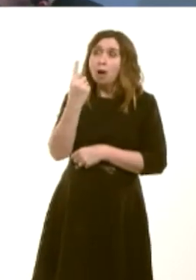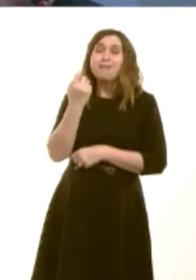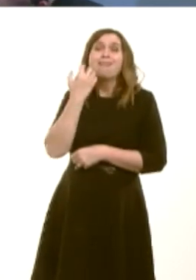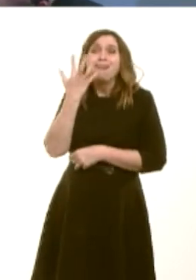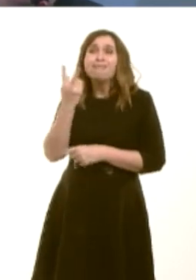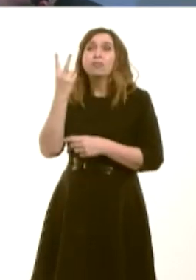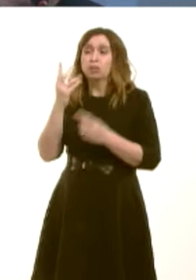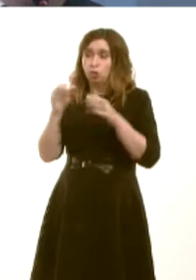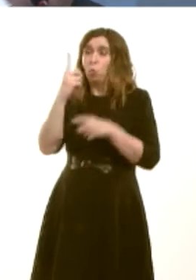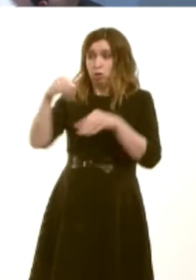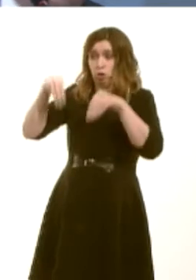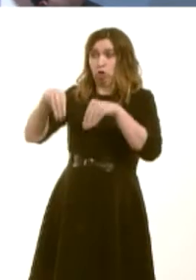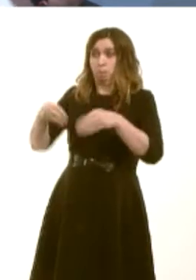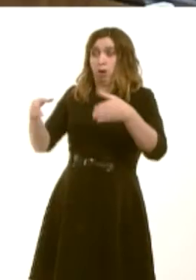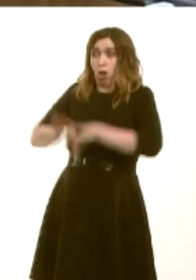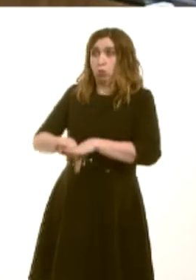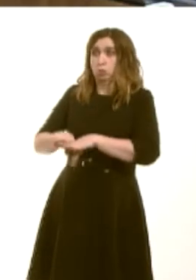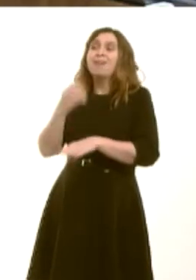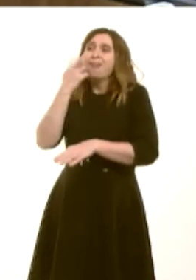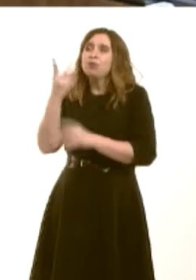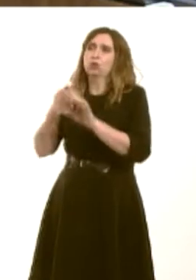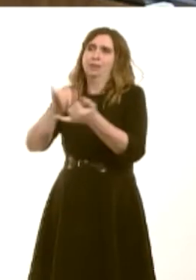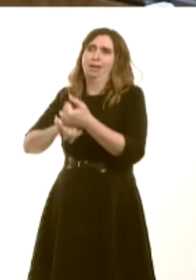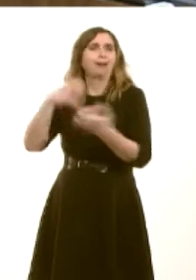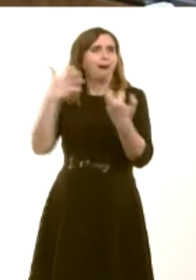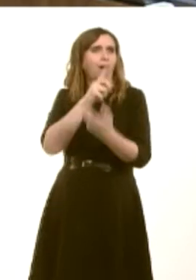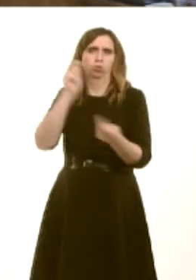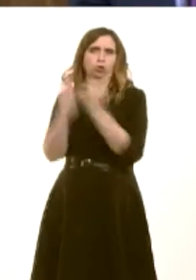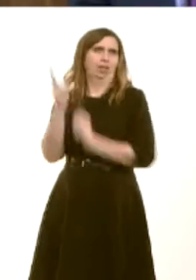day is closing on our high street? Carwyn Jones: I know he doesnít understand